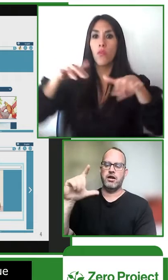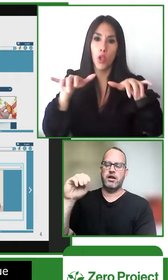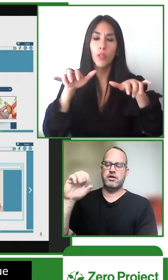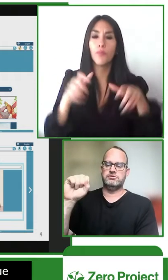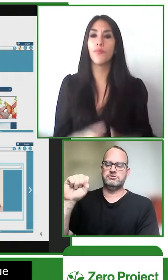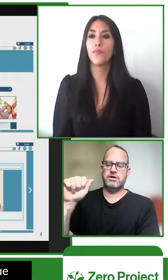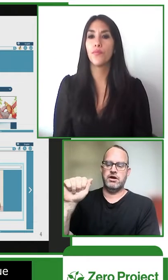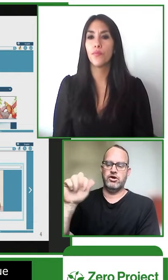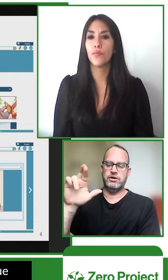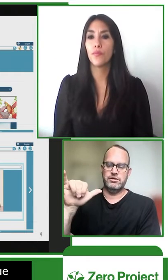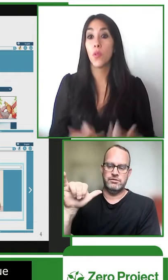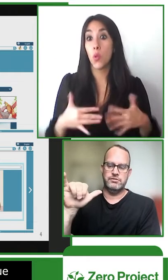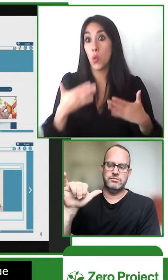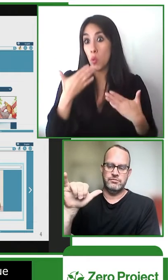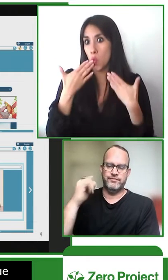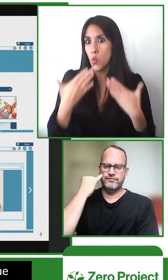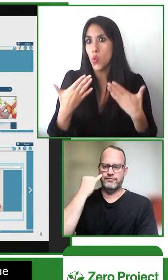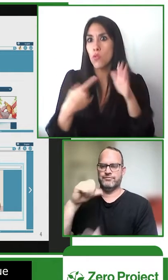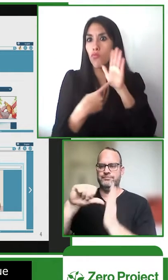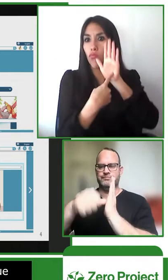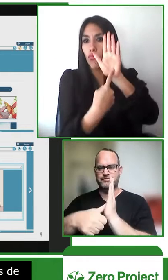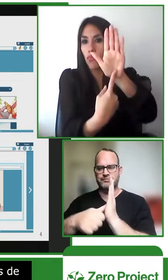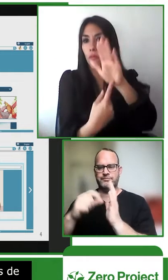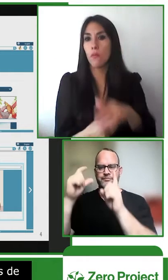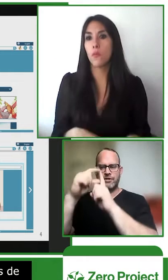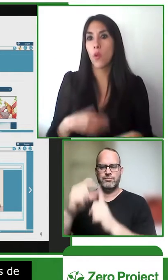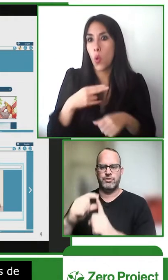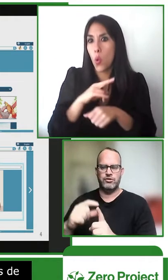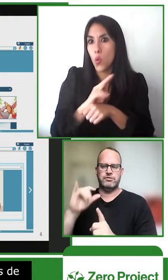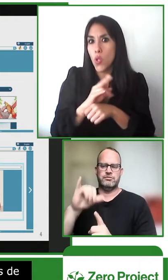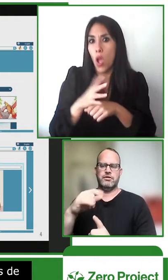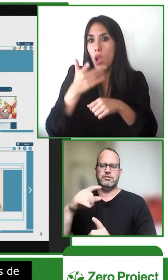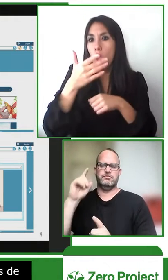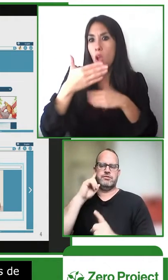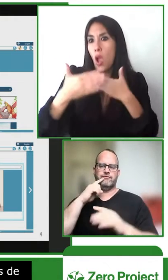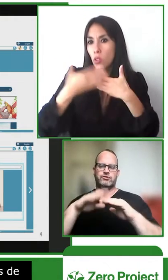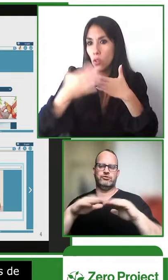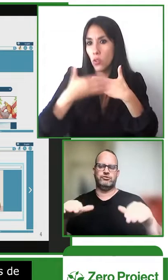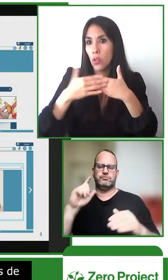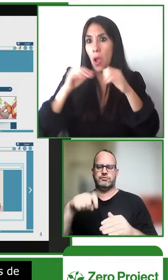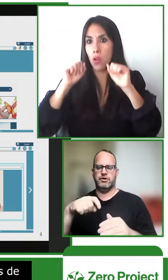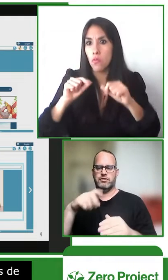text you can also add glossary or key terms the vocabulary that